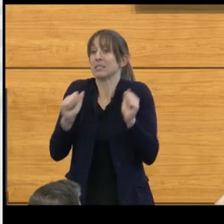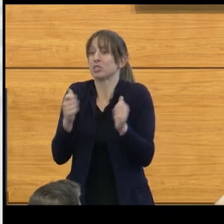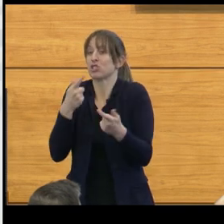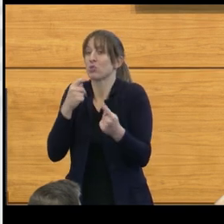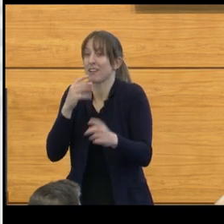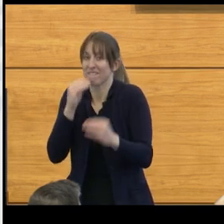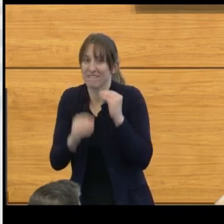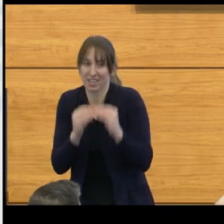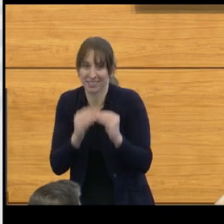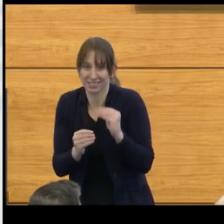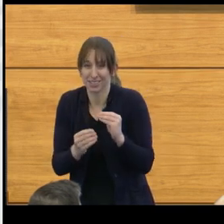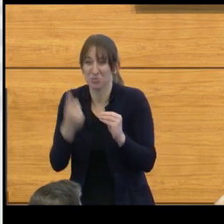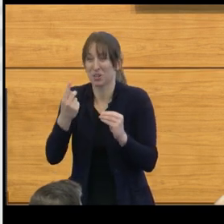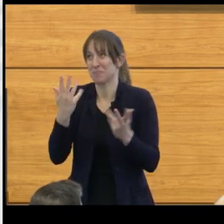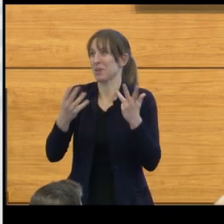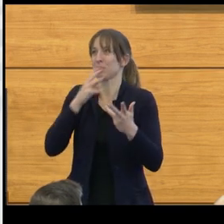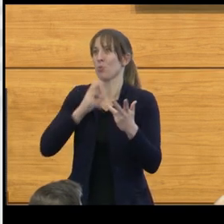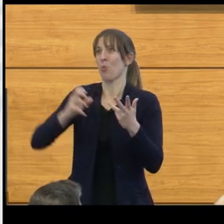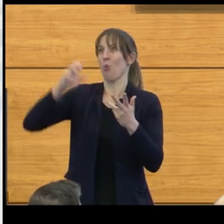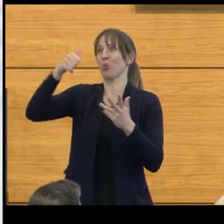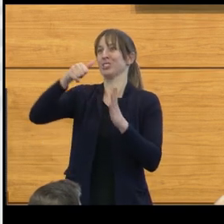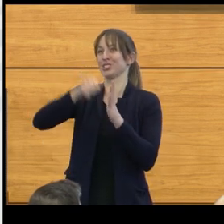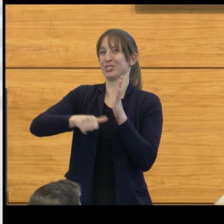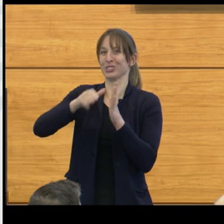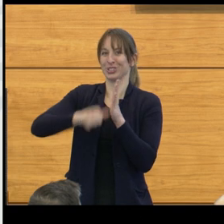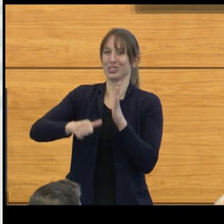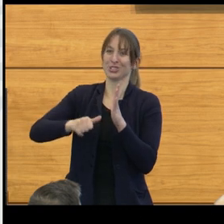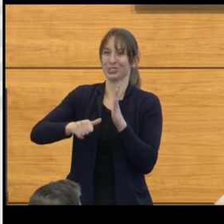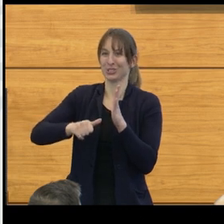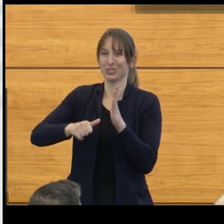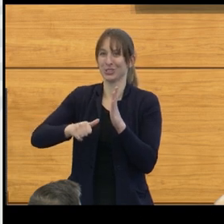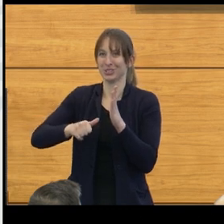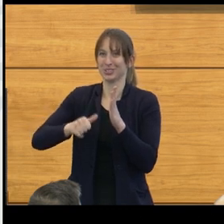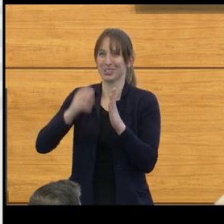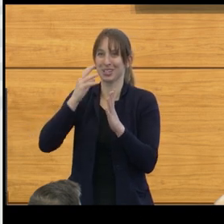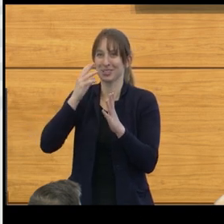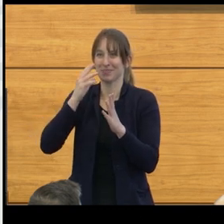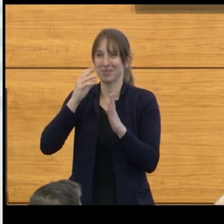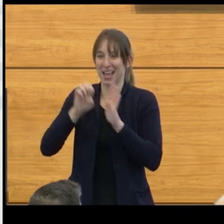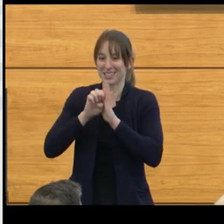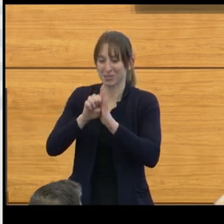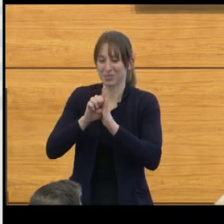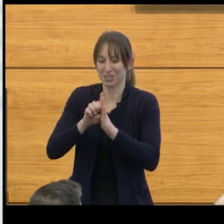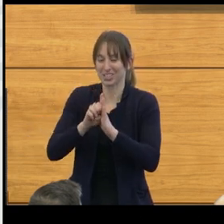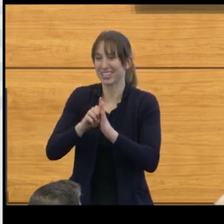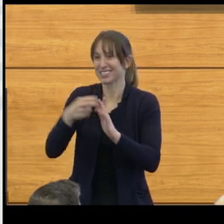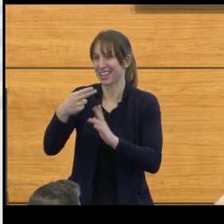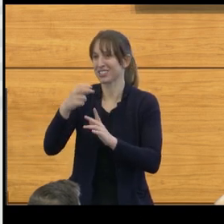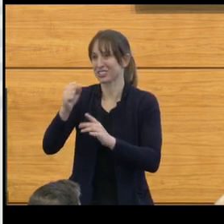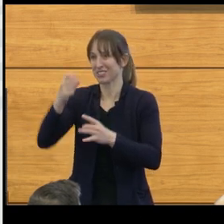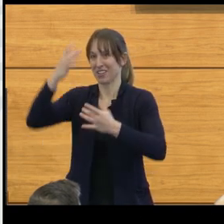Probably the oldest surgical papyrus reflecting this is the Edwin Smith Papyrus from 1862,